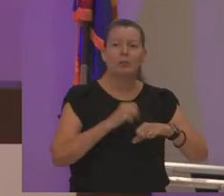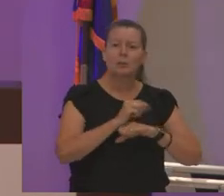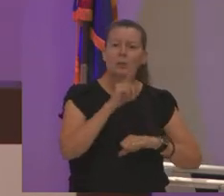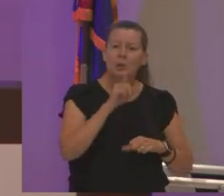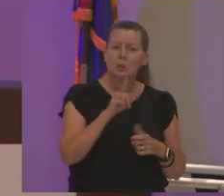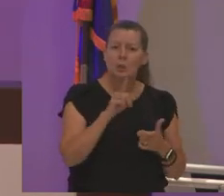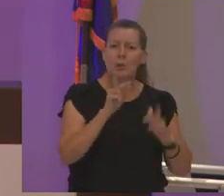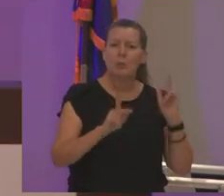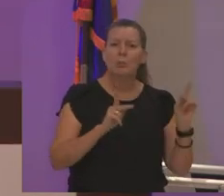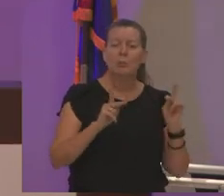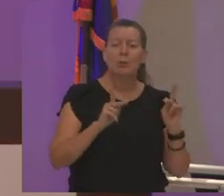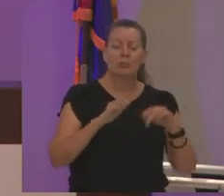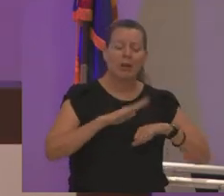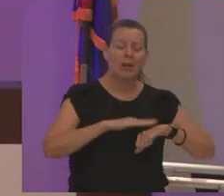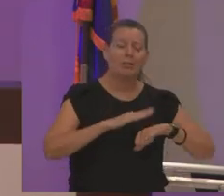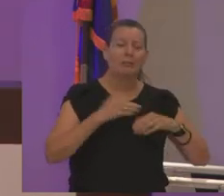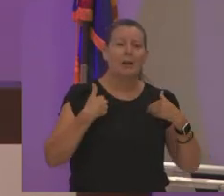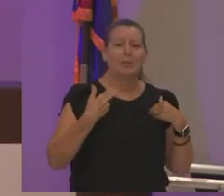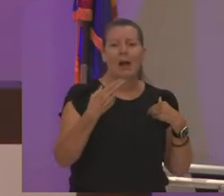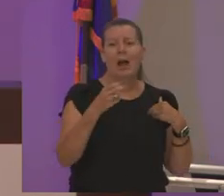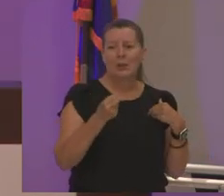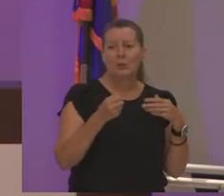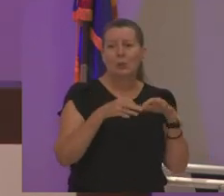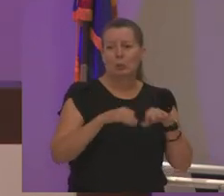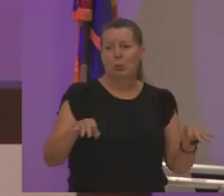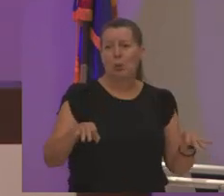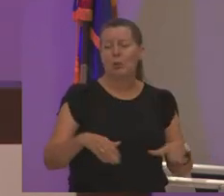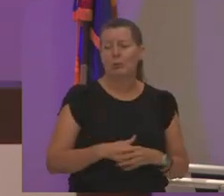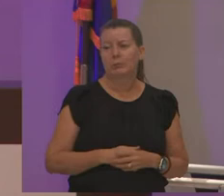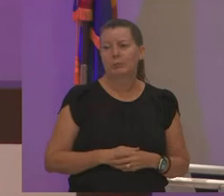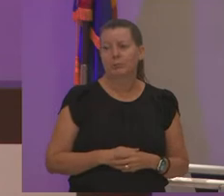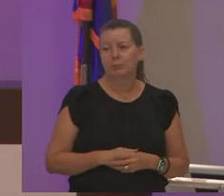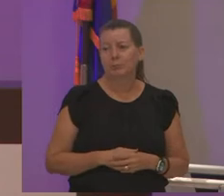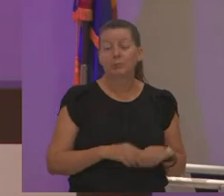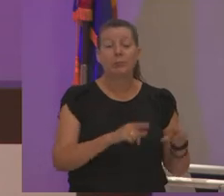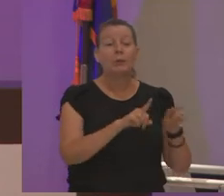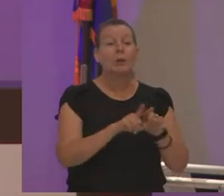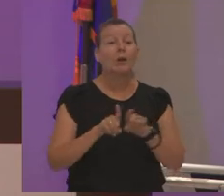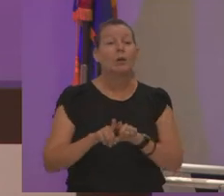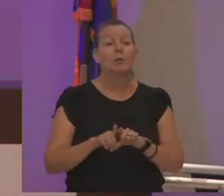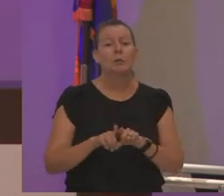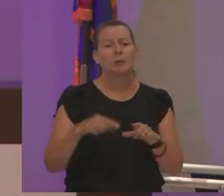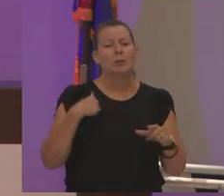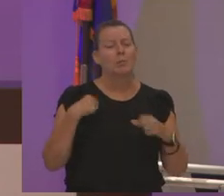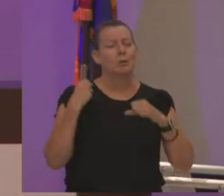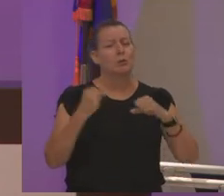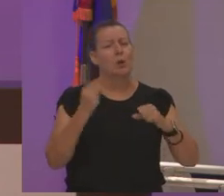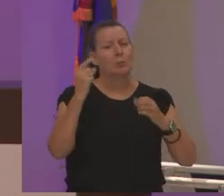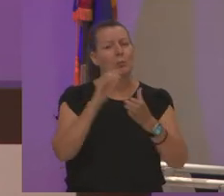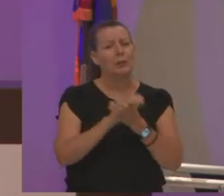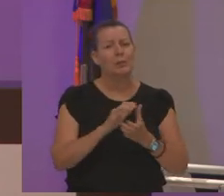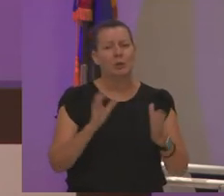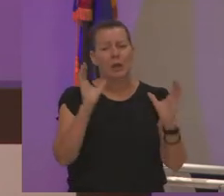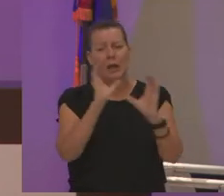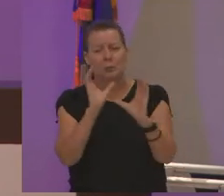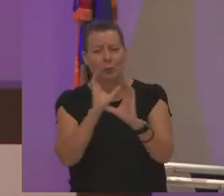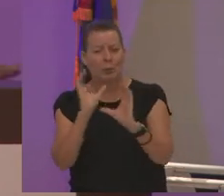at least have a high school diploma and also too i'm a strong believer in exploration i loved what